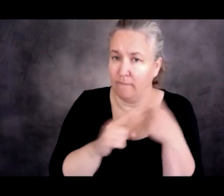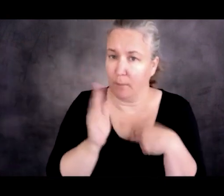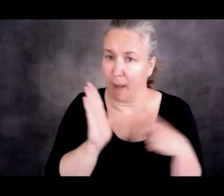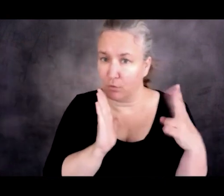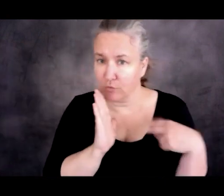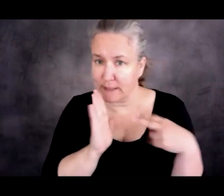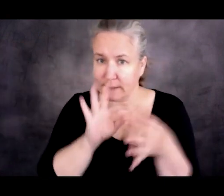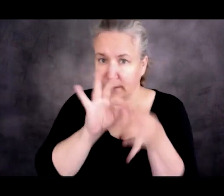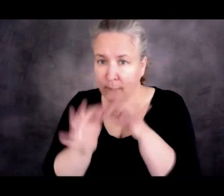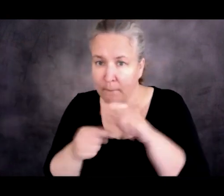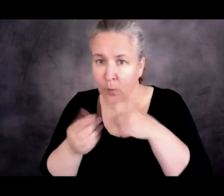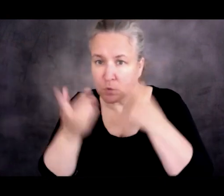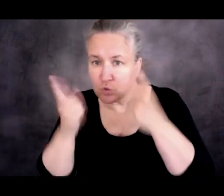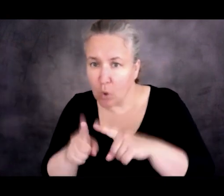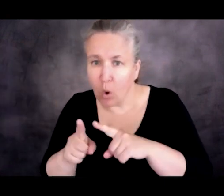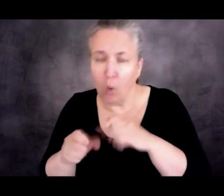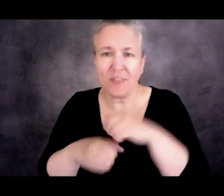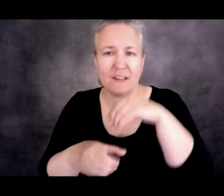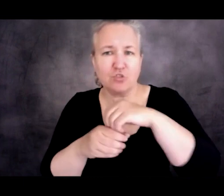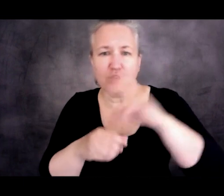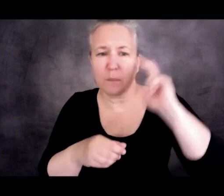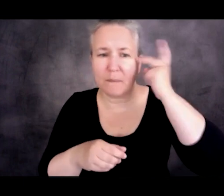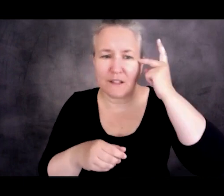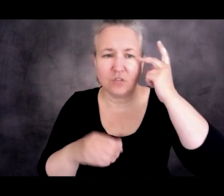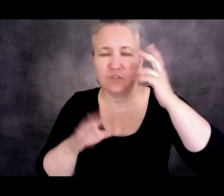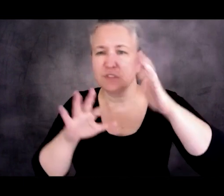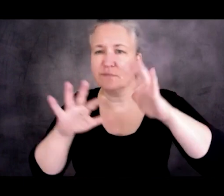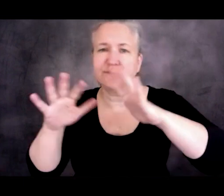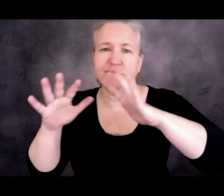going on in the internal political deliberations in the Biden White House is they see immigration